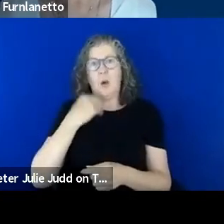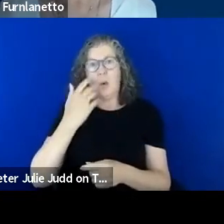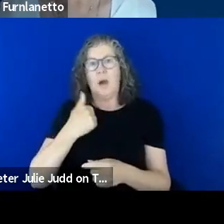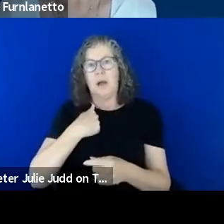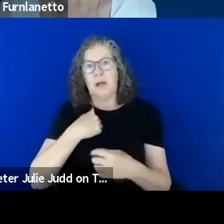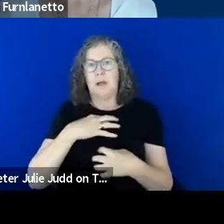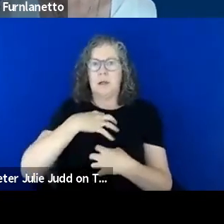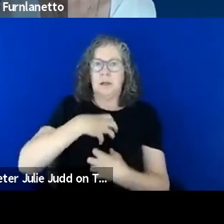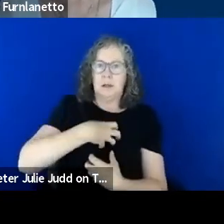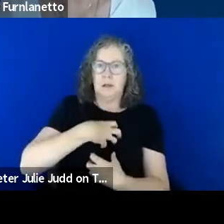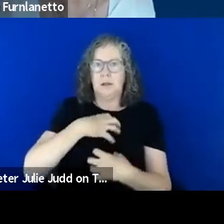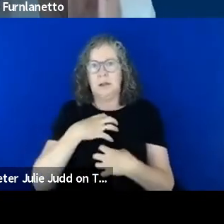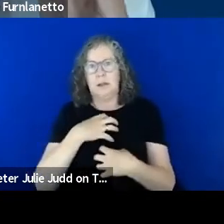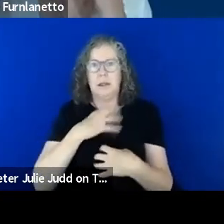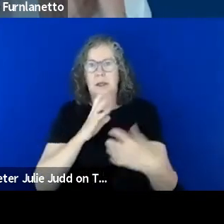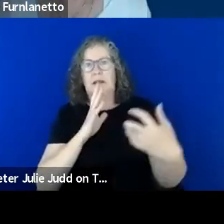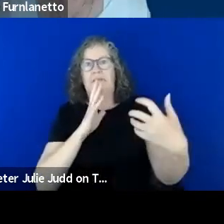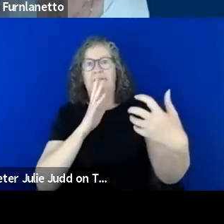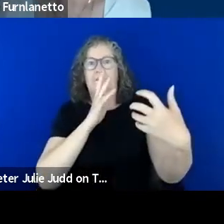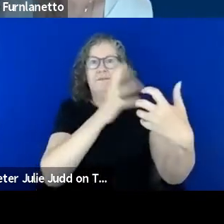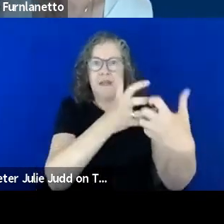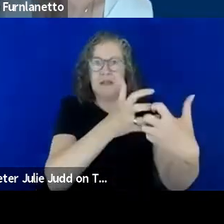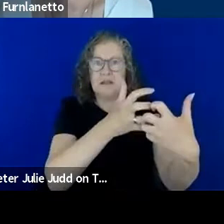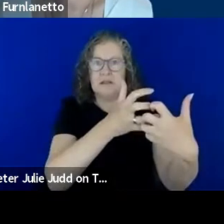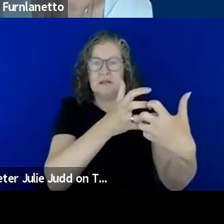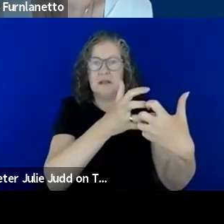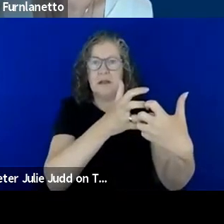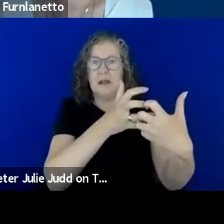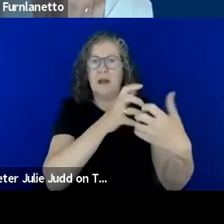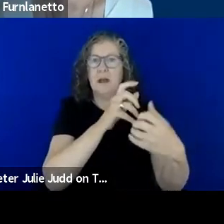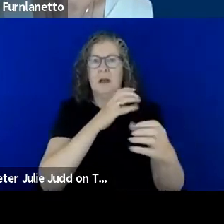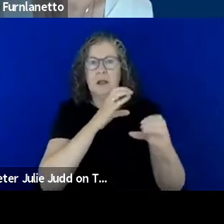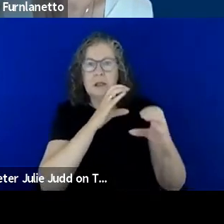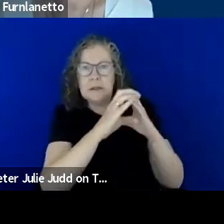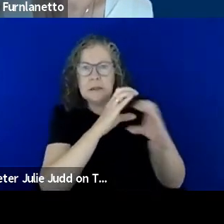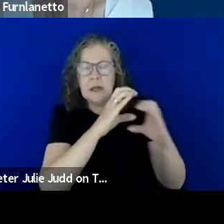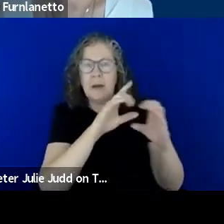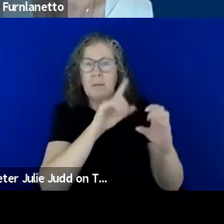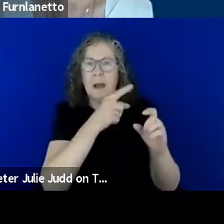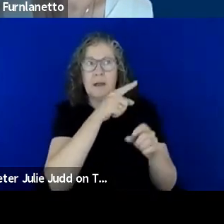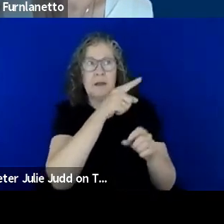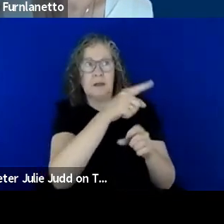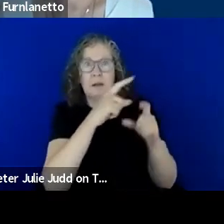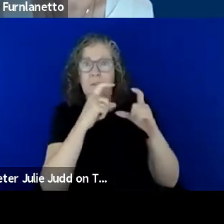I communicate but if that other person, you know, is wearing a mask you can't get around that